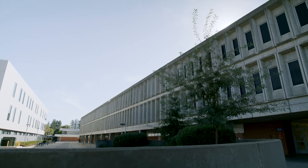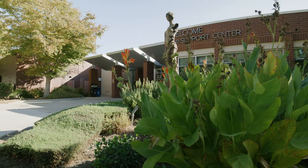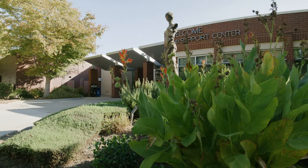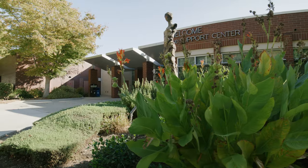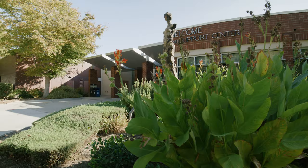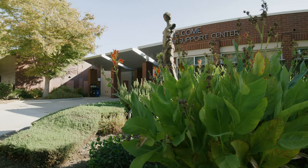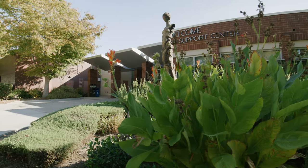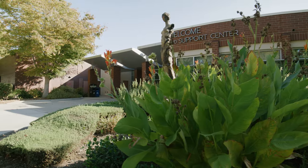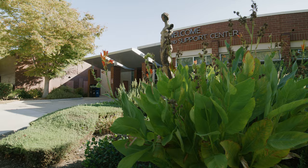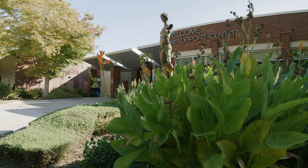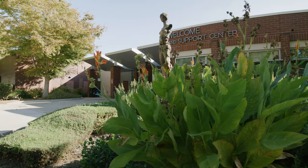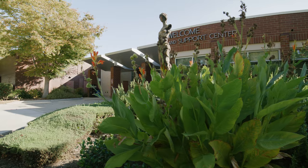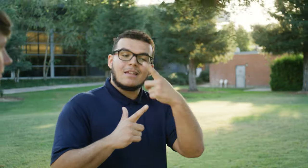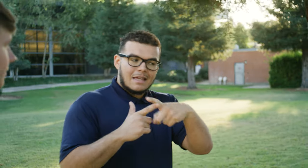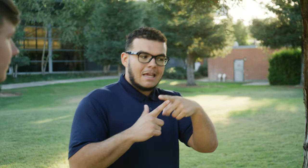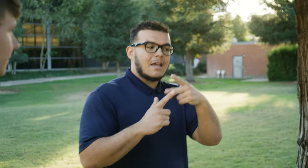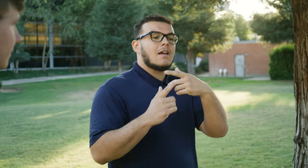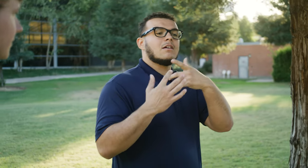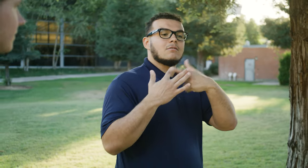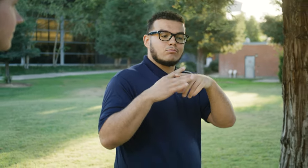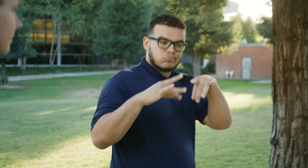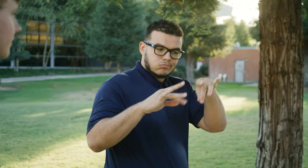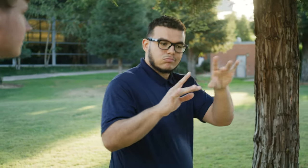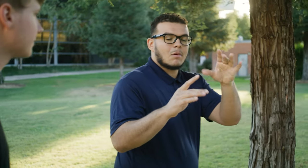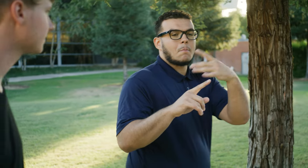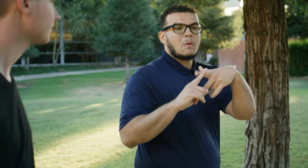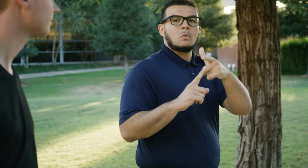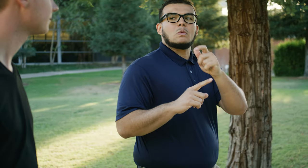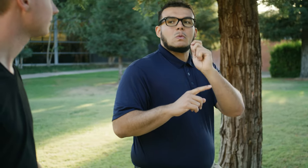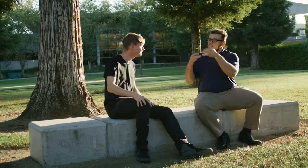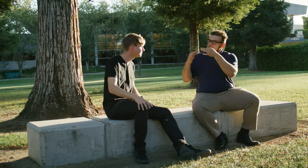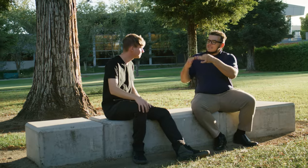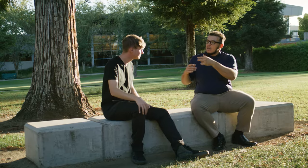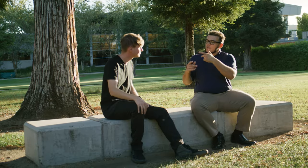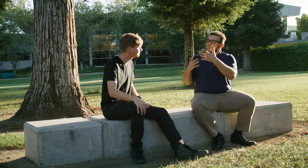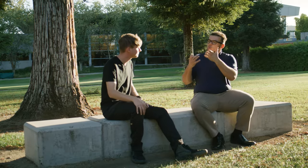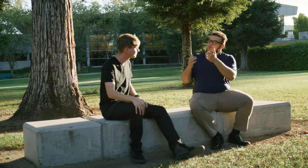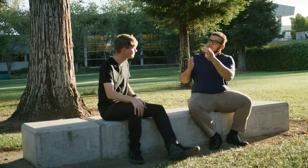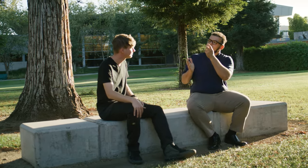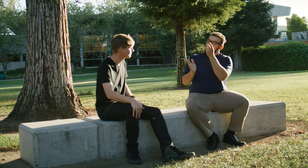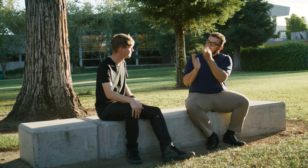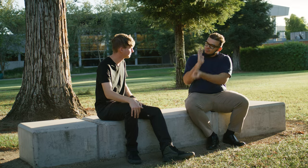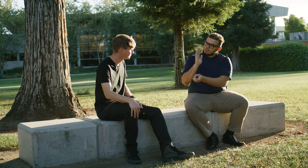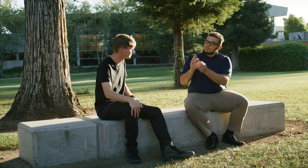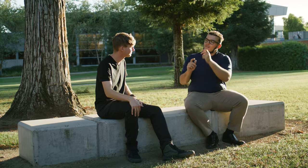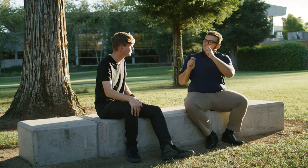with a certificate in ASL interpreting. The reason why I decided to attend ARC is the interpreter program here is renowned.